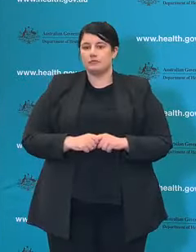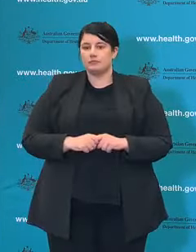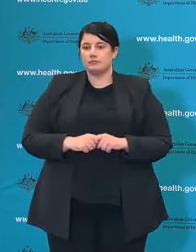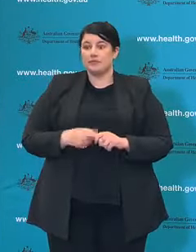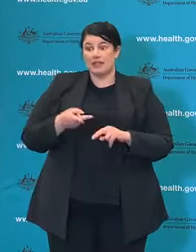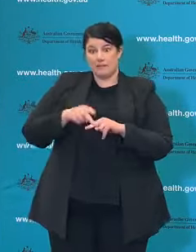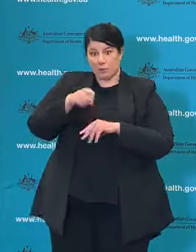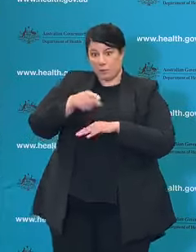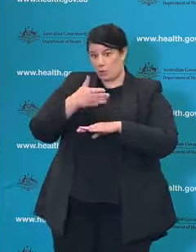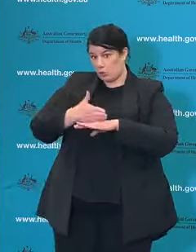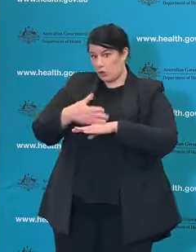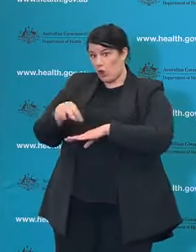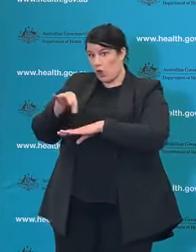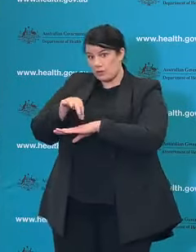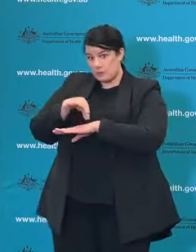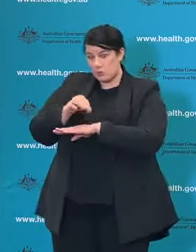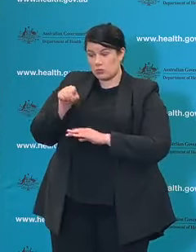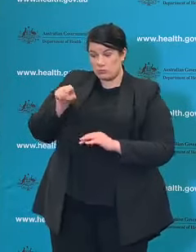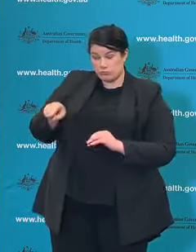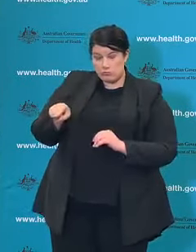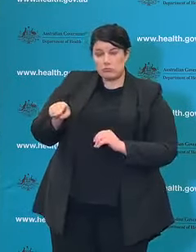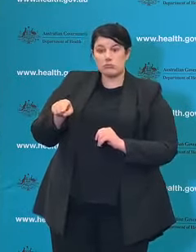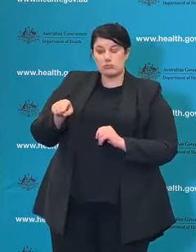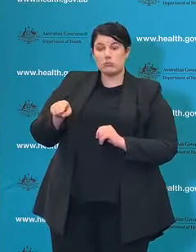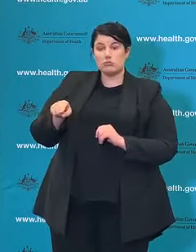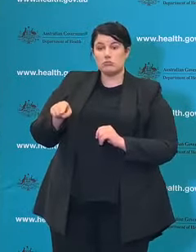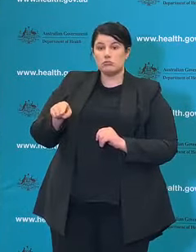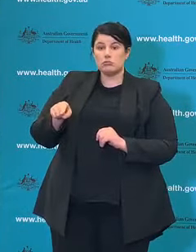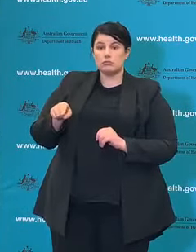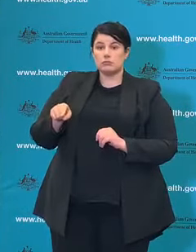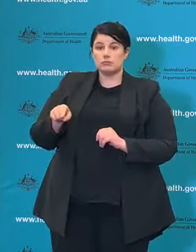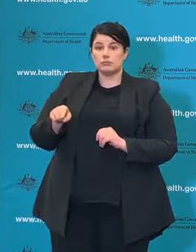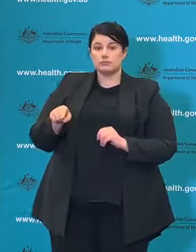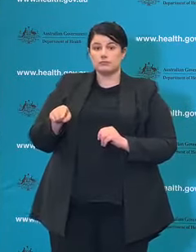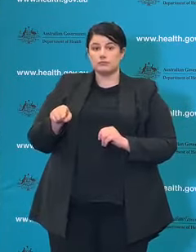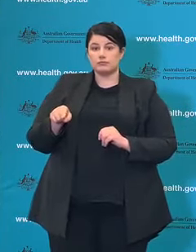situations where the either the behavior of the patient